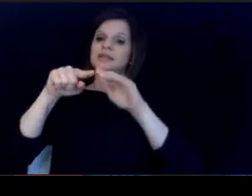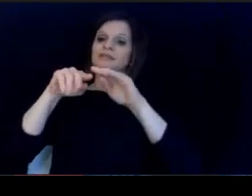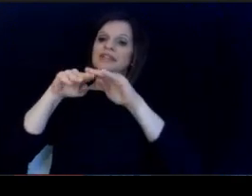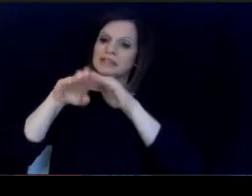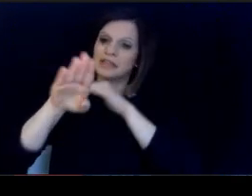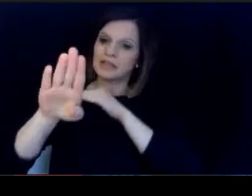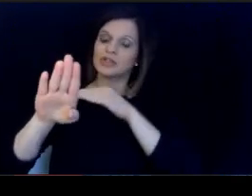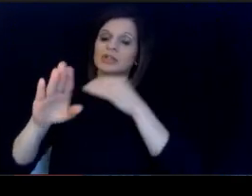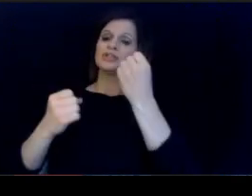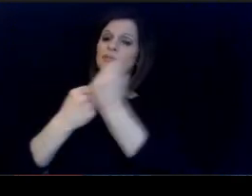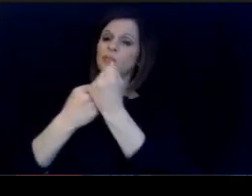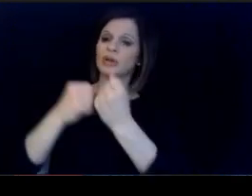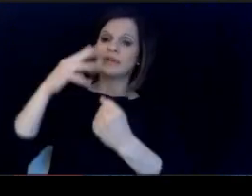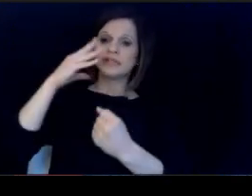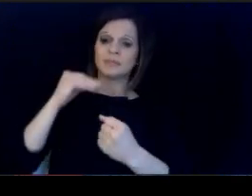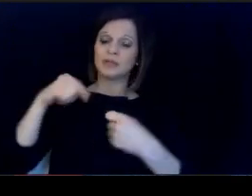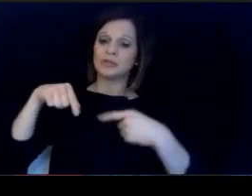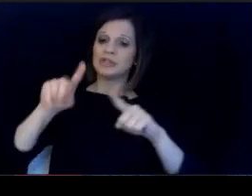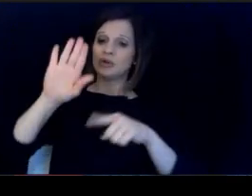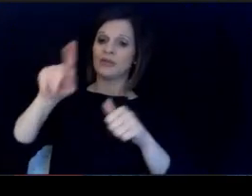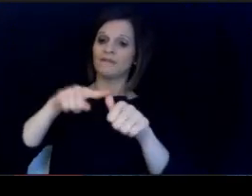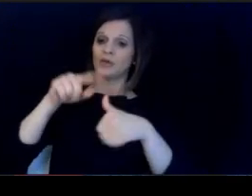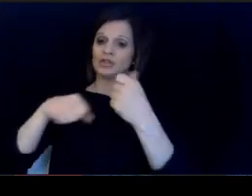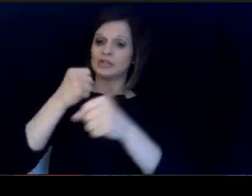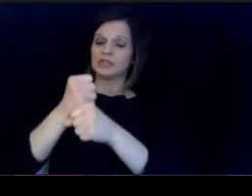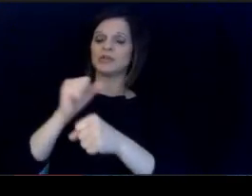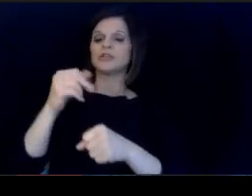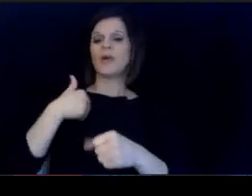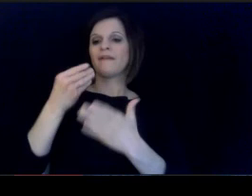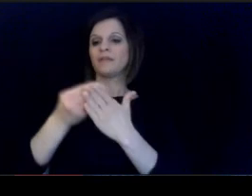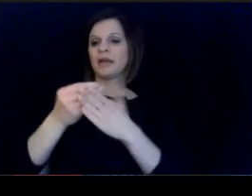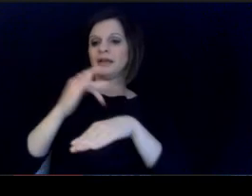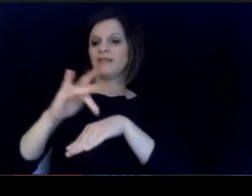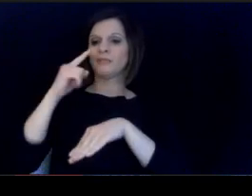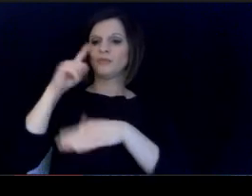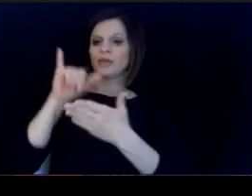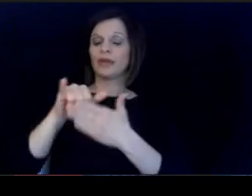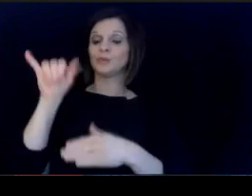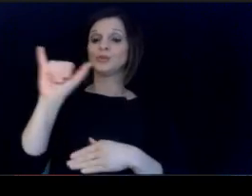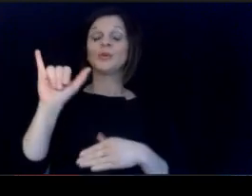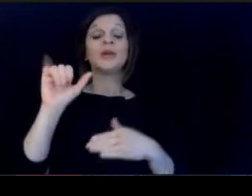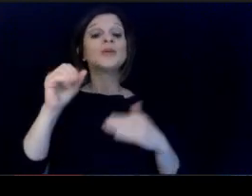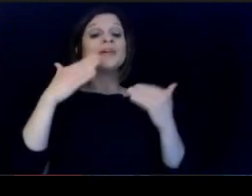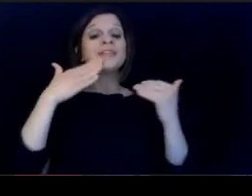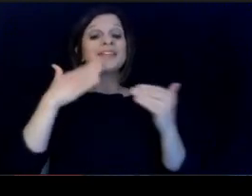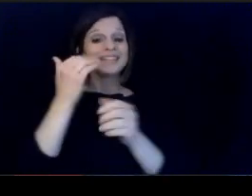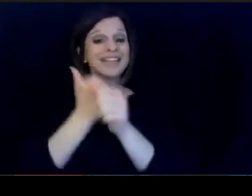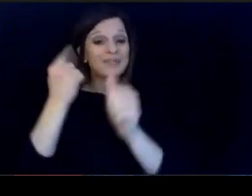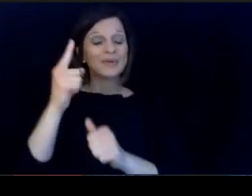experience in that first year. So we have some dollars available. for that as well. So thanks everybody.